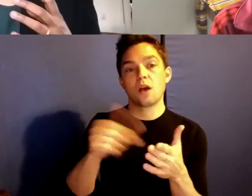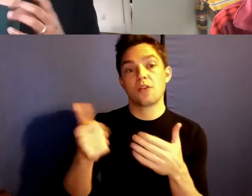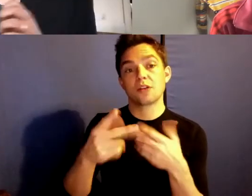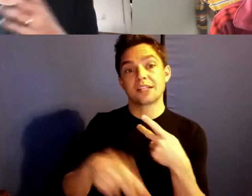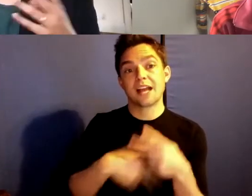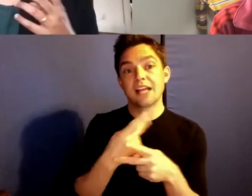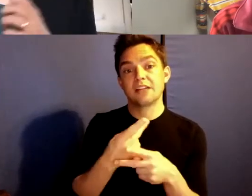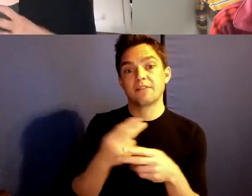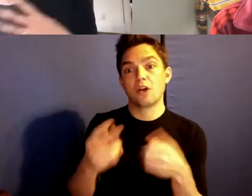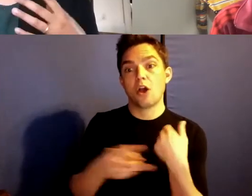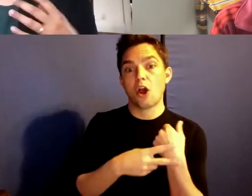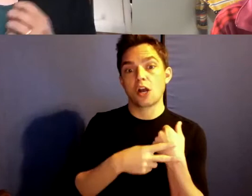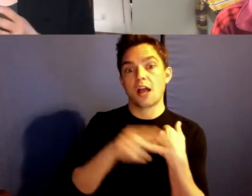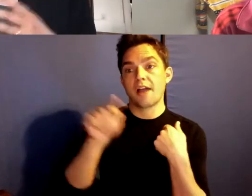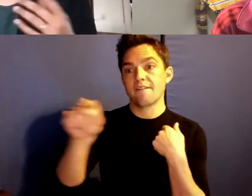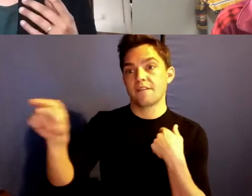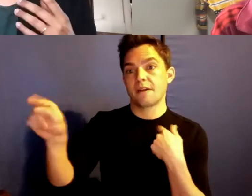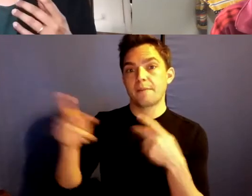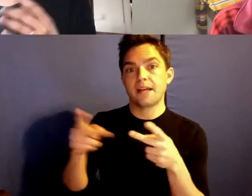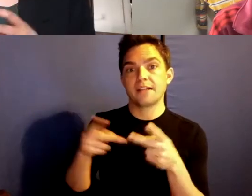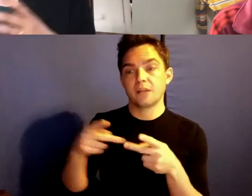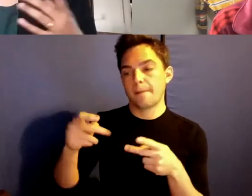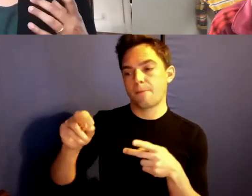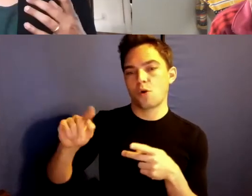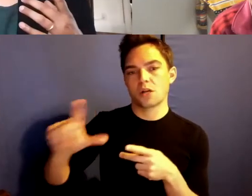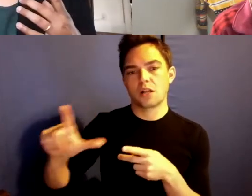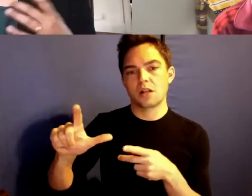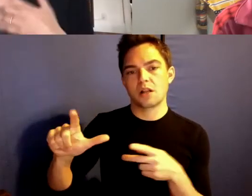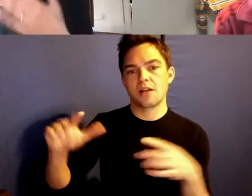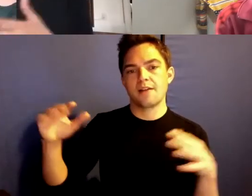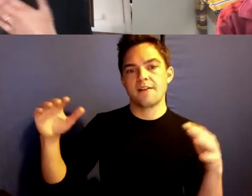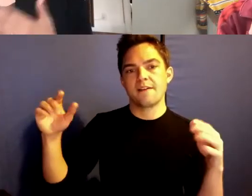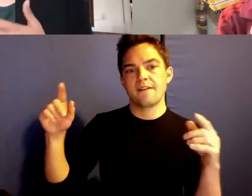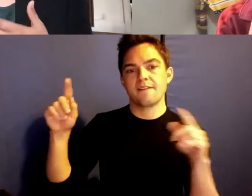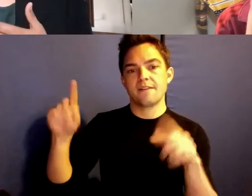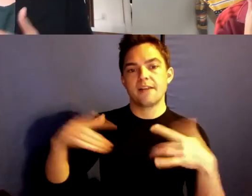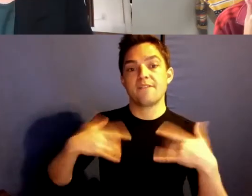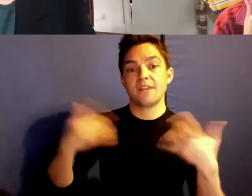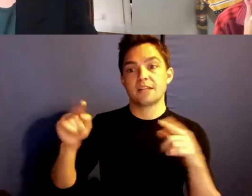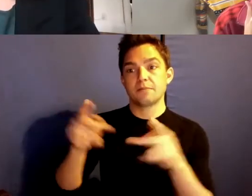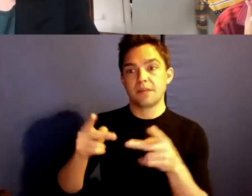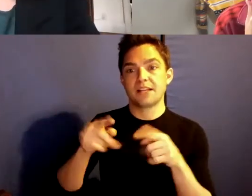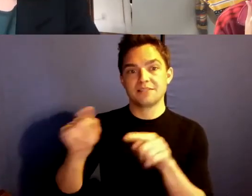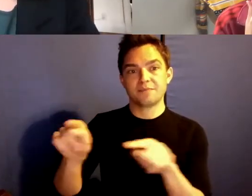What other kind of borders are venues we can find to explore those things that are not